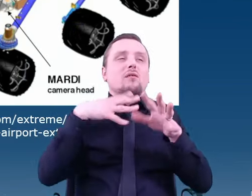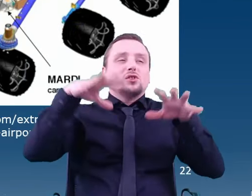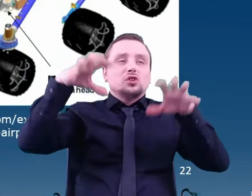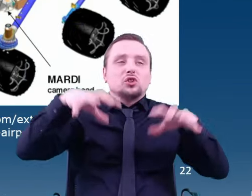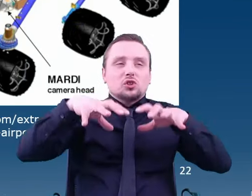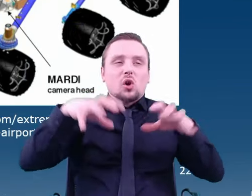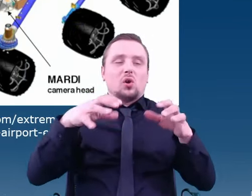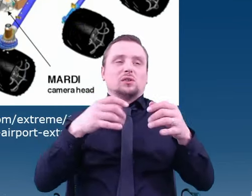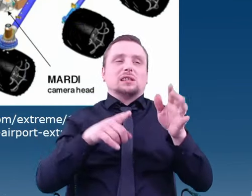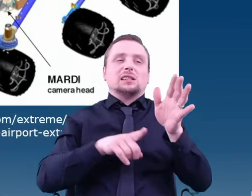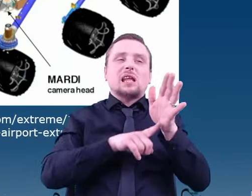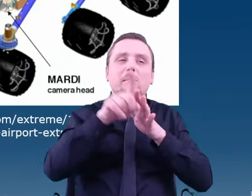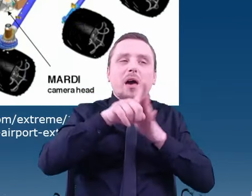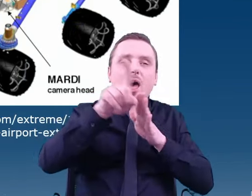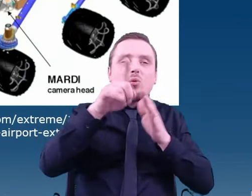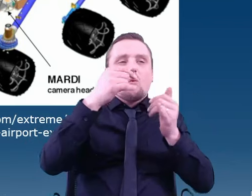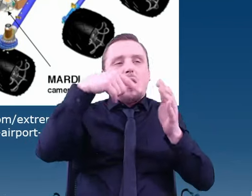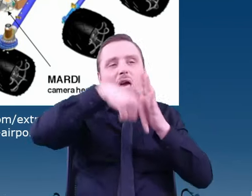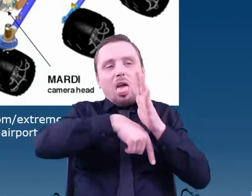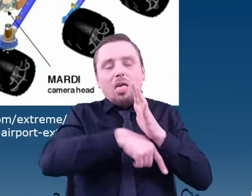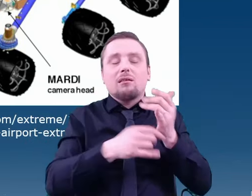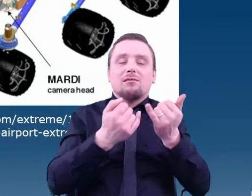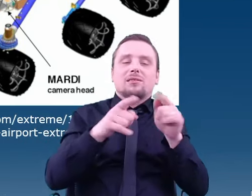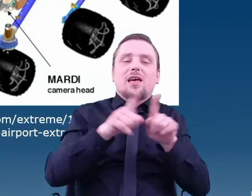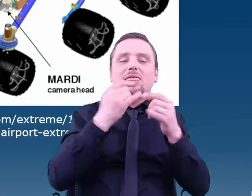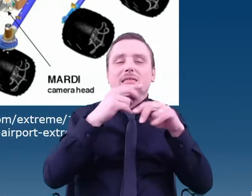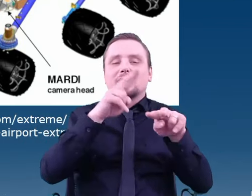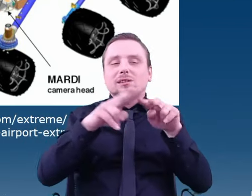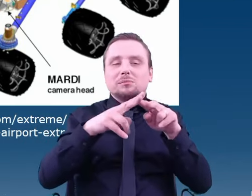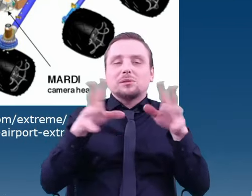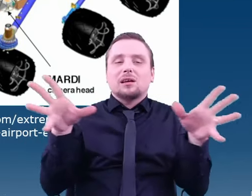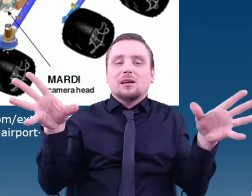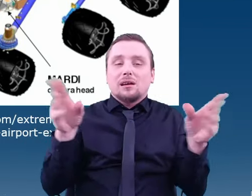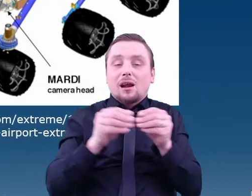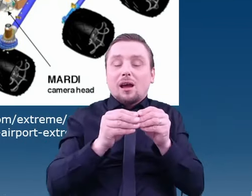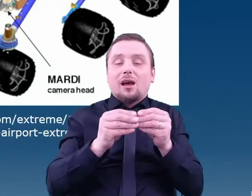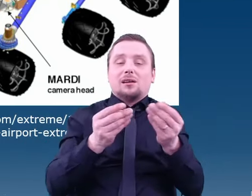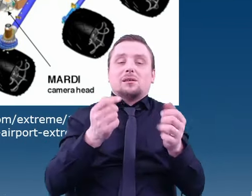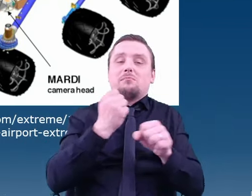These factors require the design of such a device that can handle it.